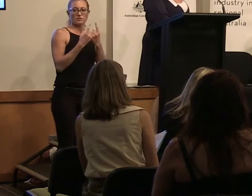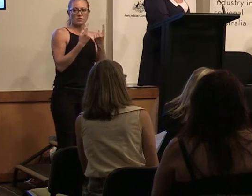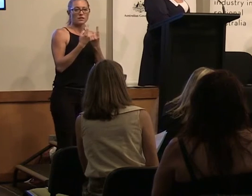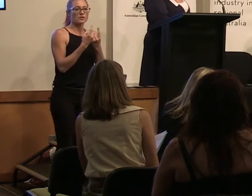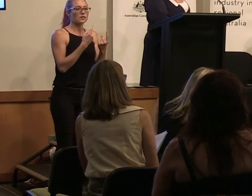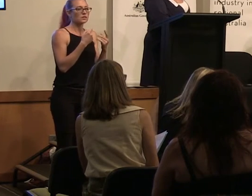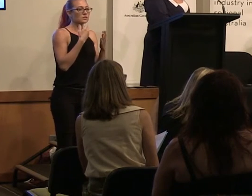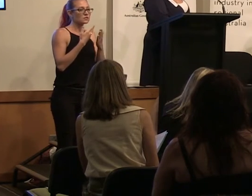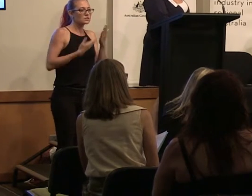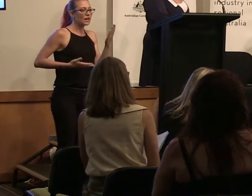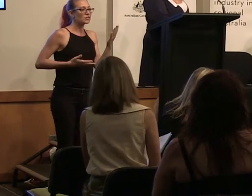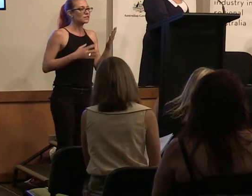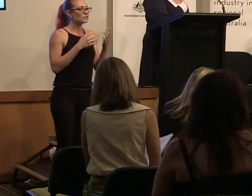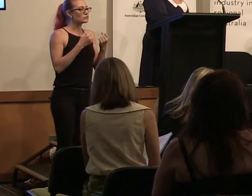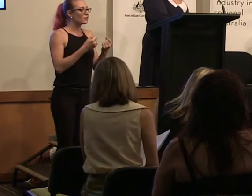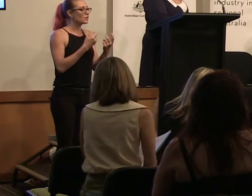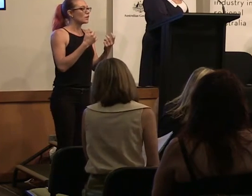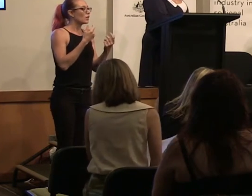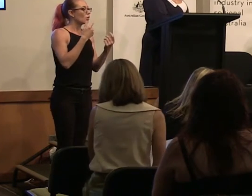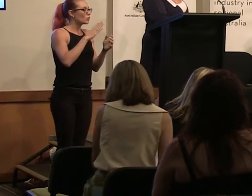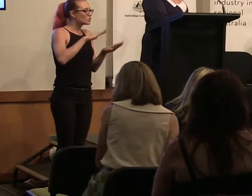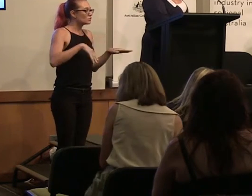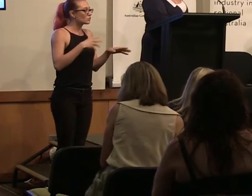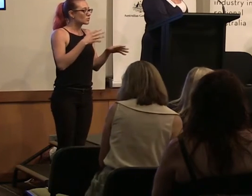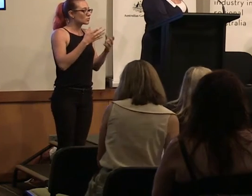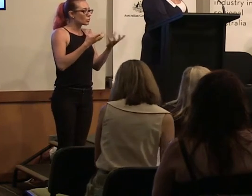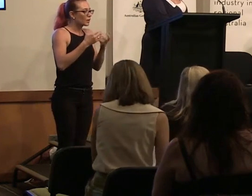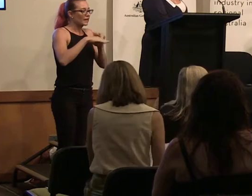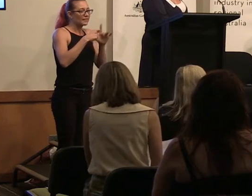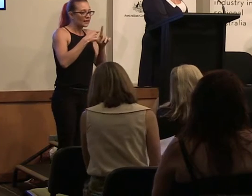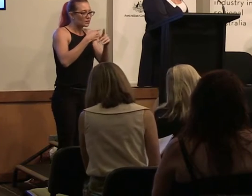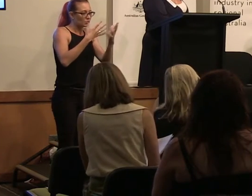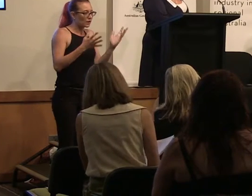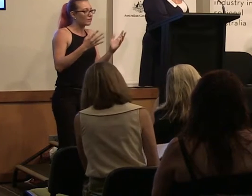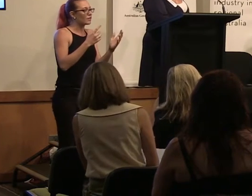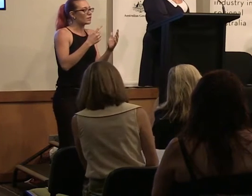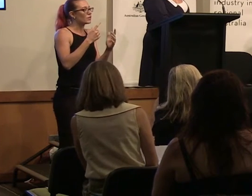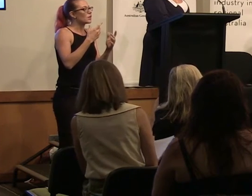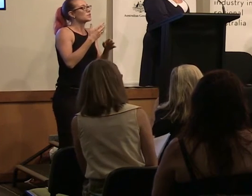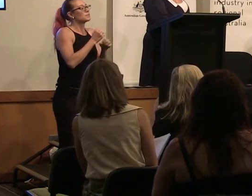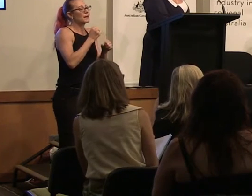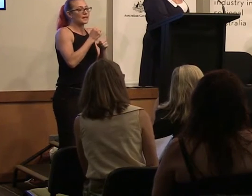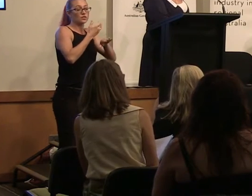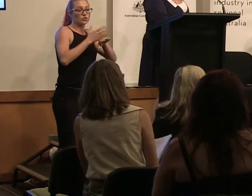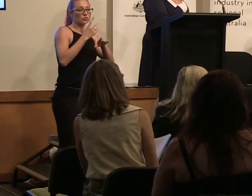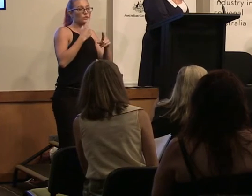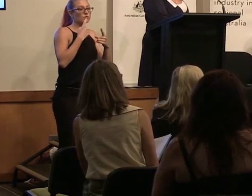more narrative-driven to stuff that kids cooking in the kitchen and so on. And it was about creating new pieces of content where there was a ready-made